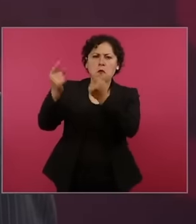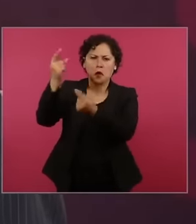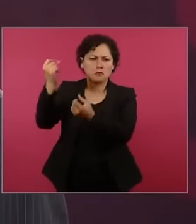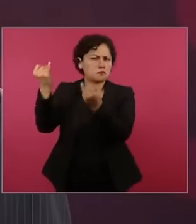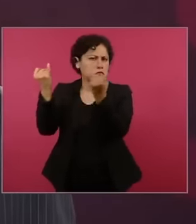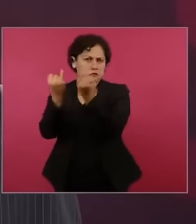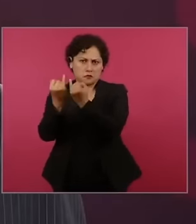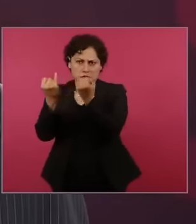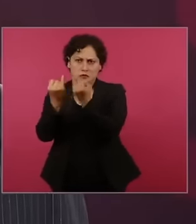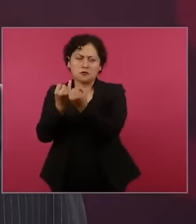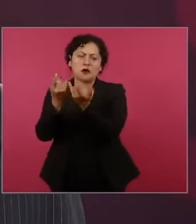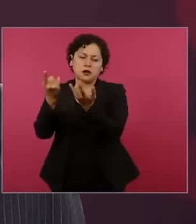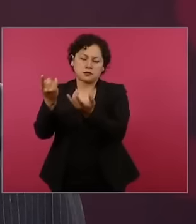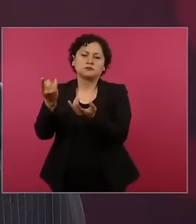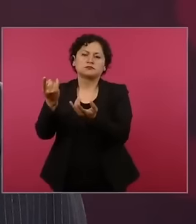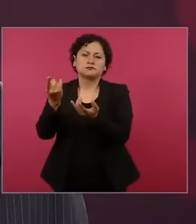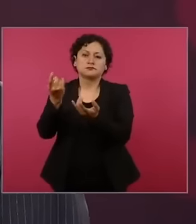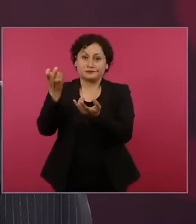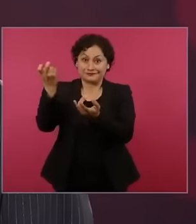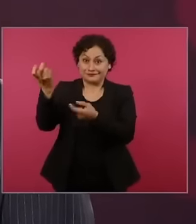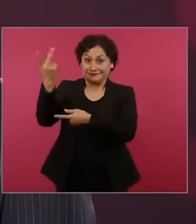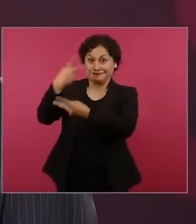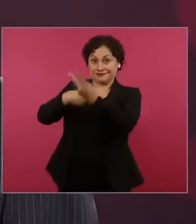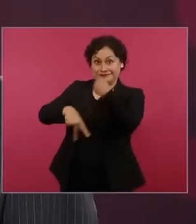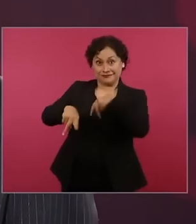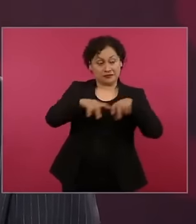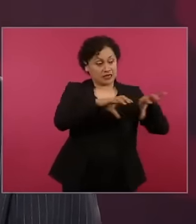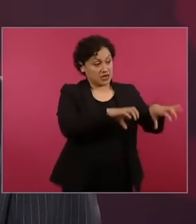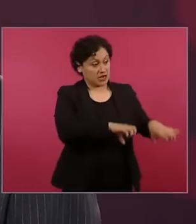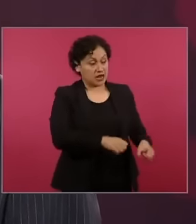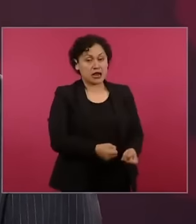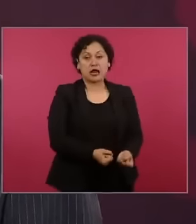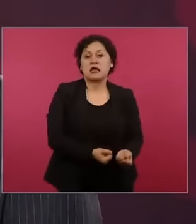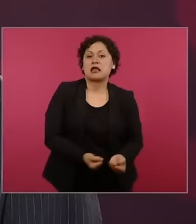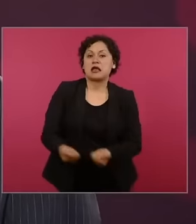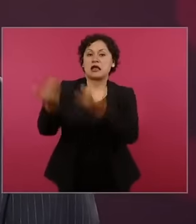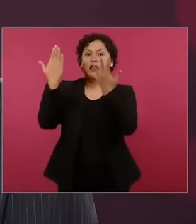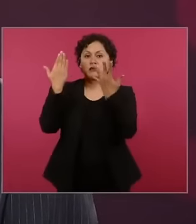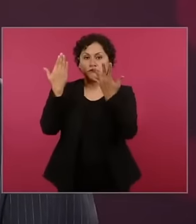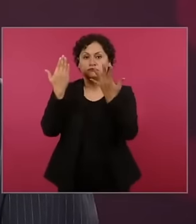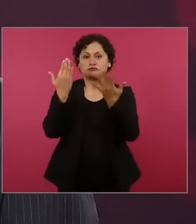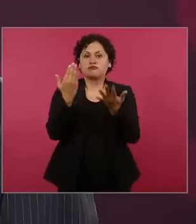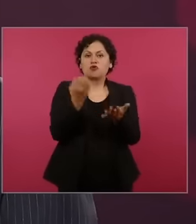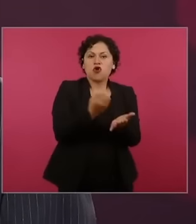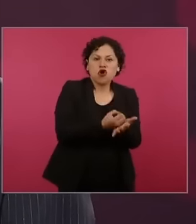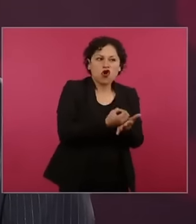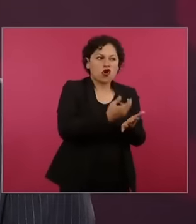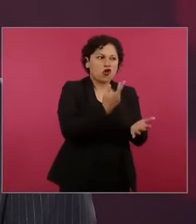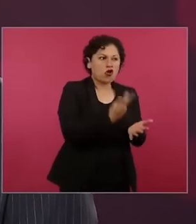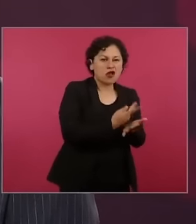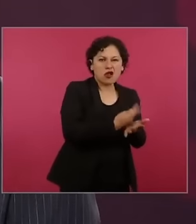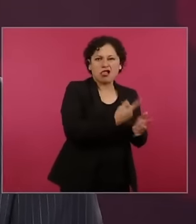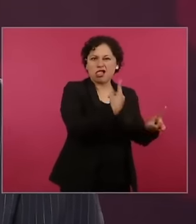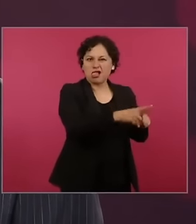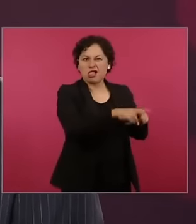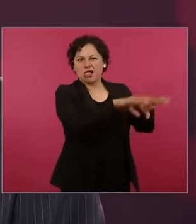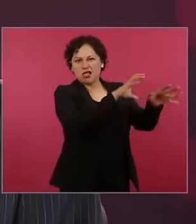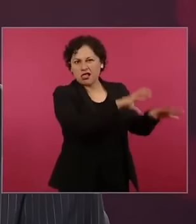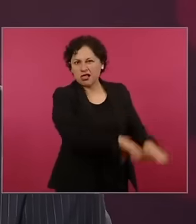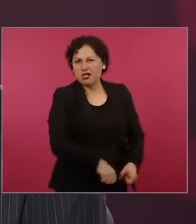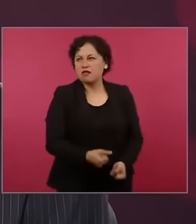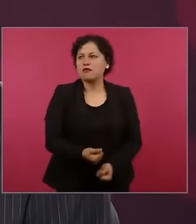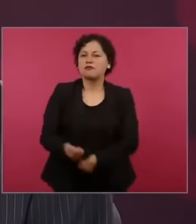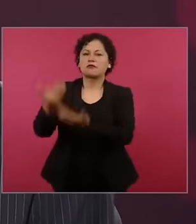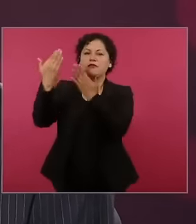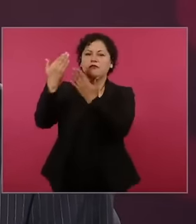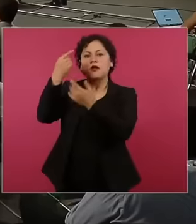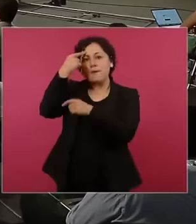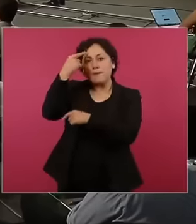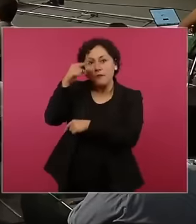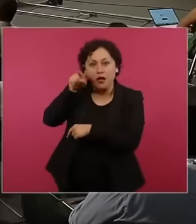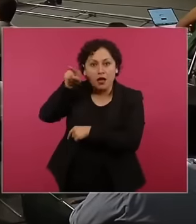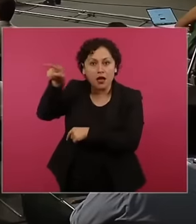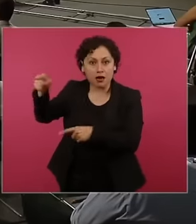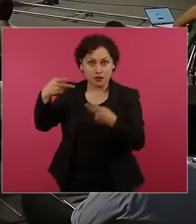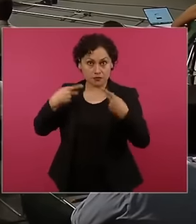they took all that wealth was for the elites in Spain, not for the Spanish people